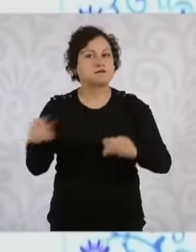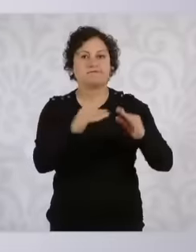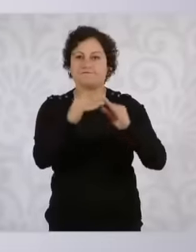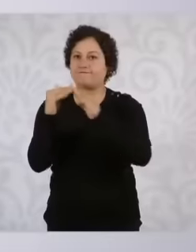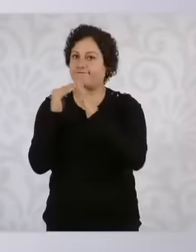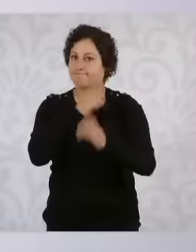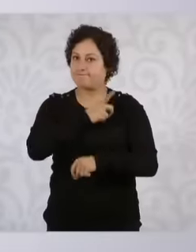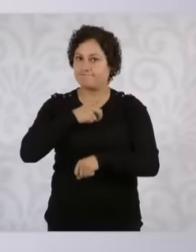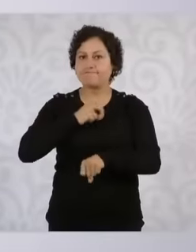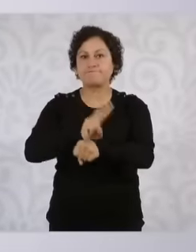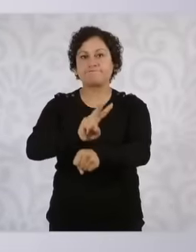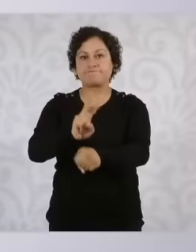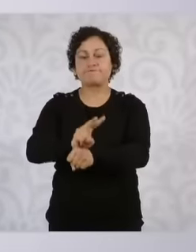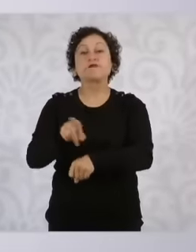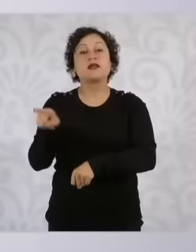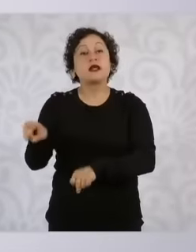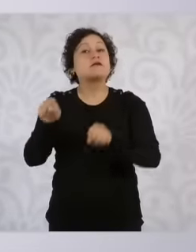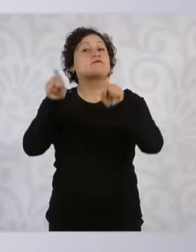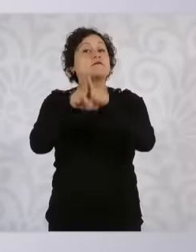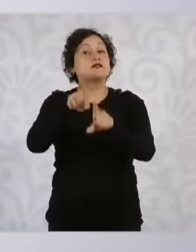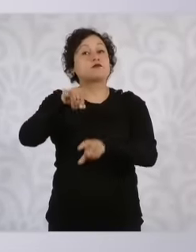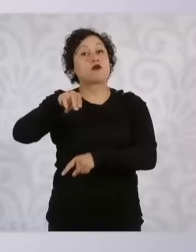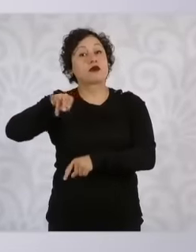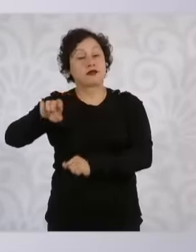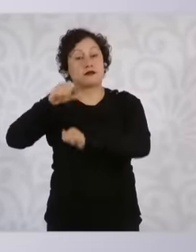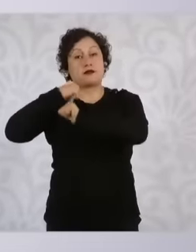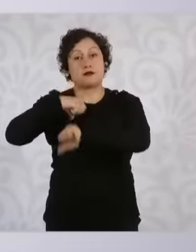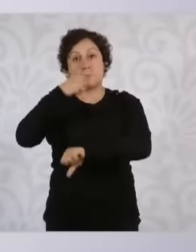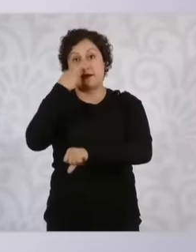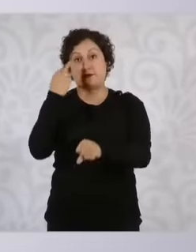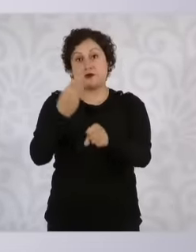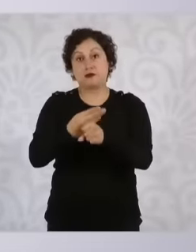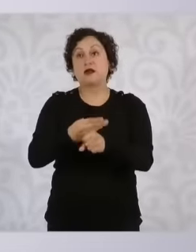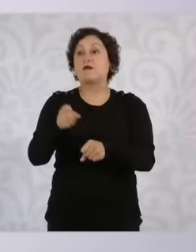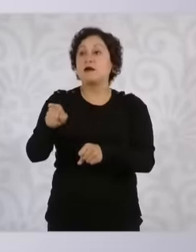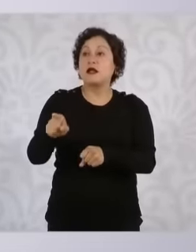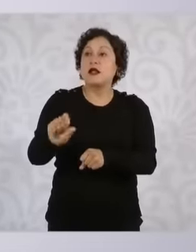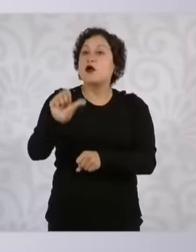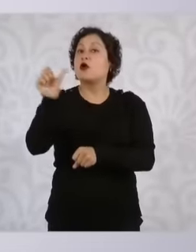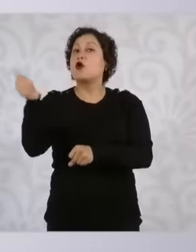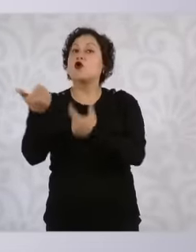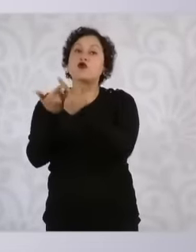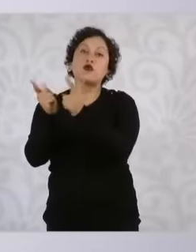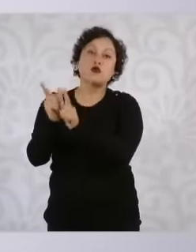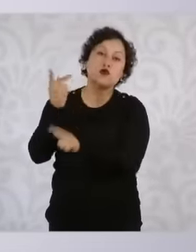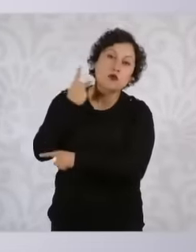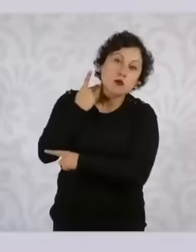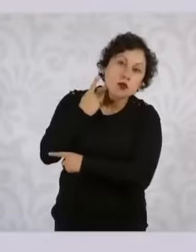they must supervise that no political party or public servant carries out acts of